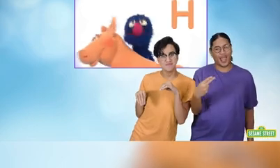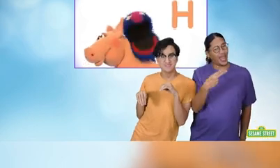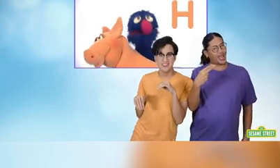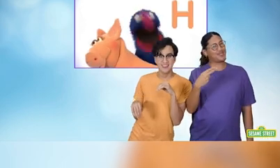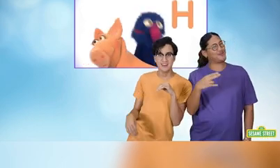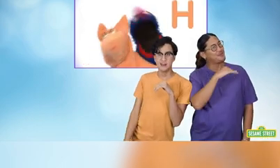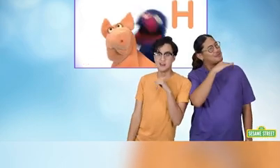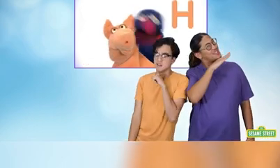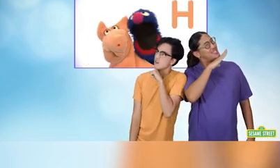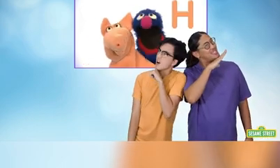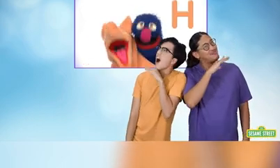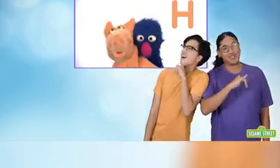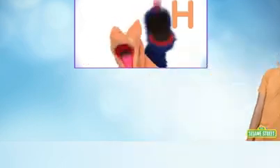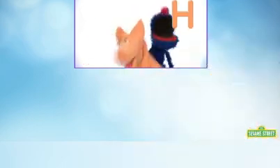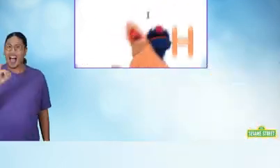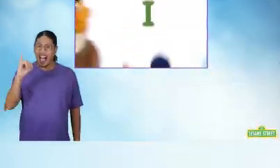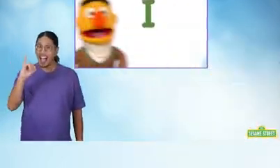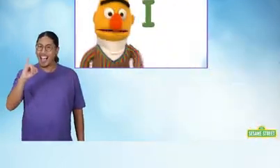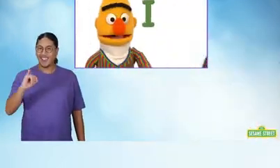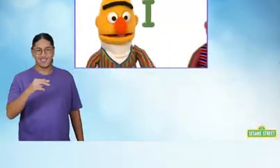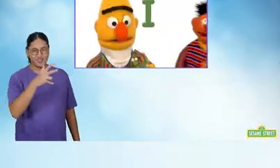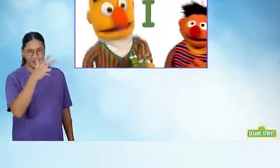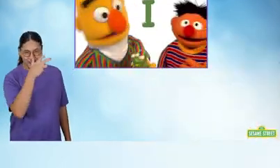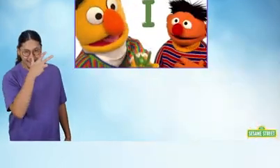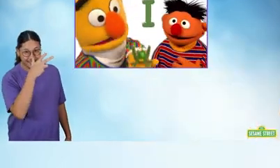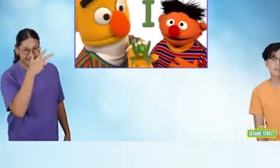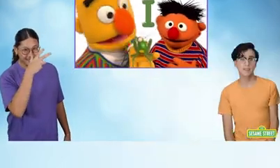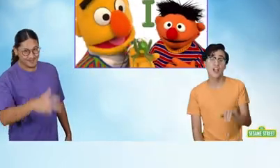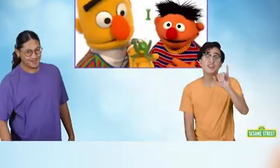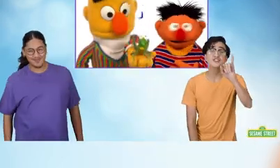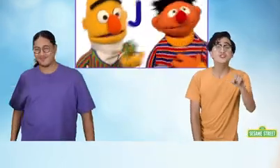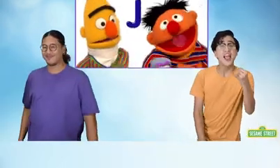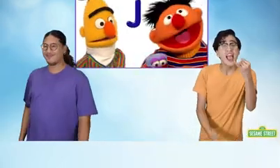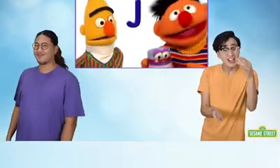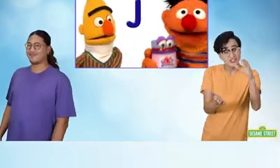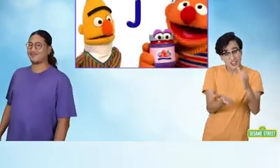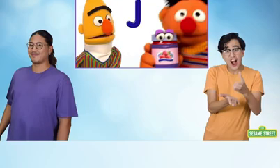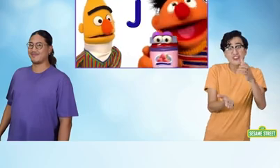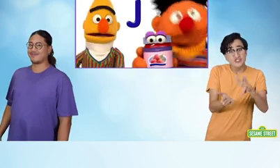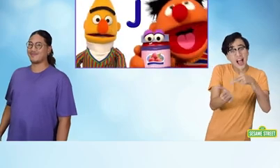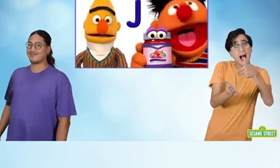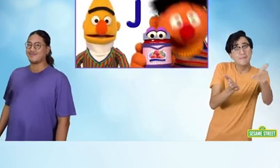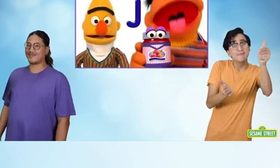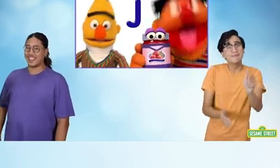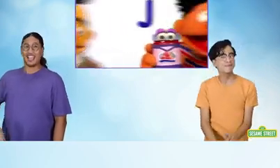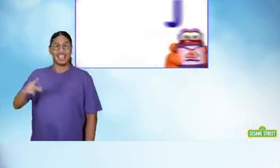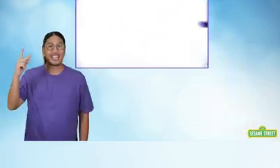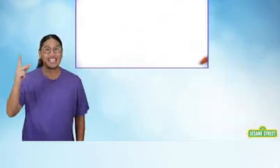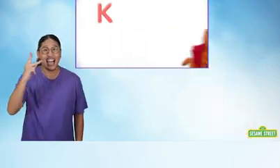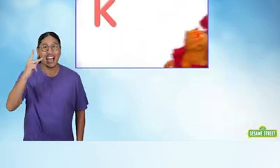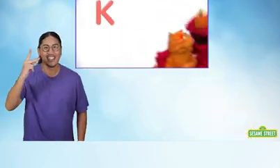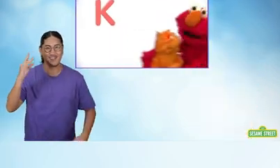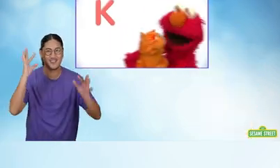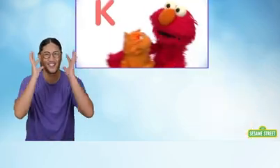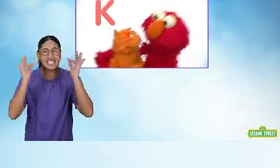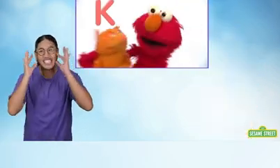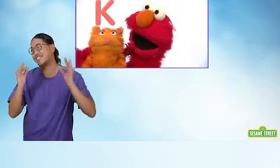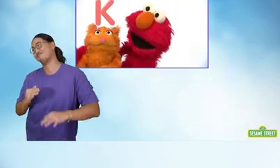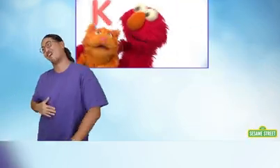H is for hog Oink, oink. I is for insect J, jar of jam K is for kitten